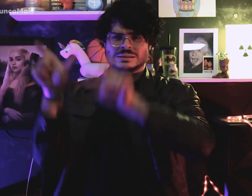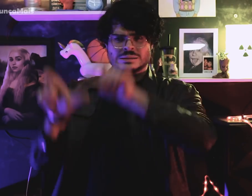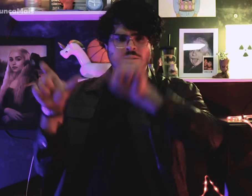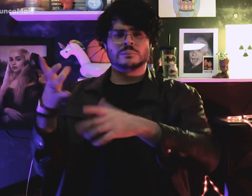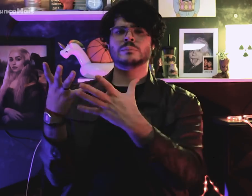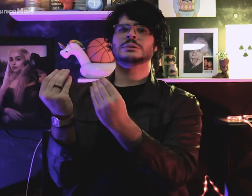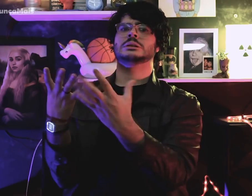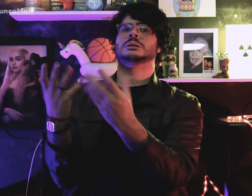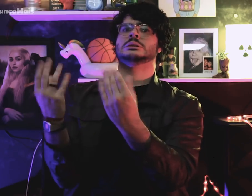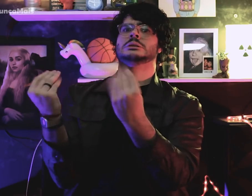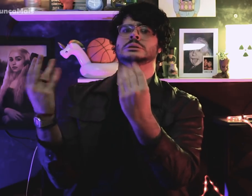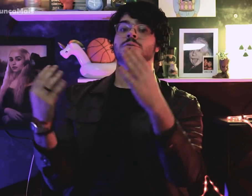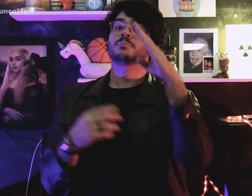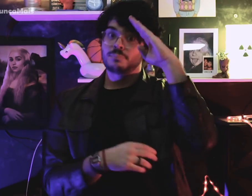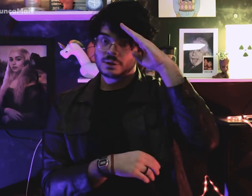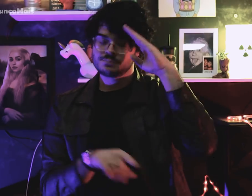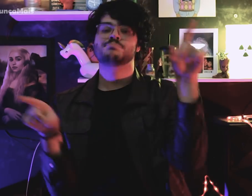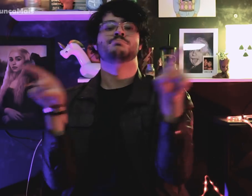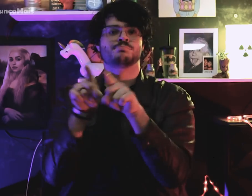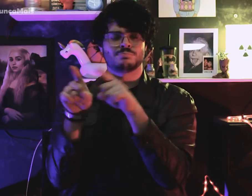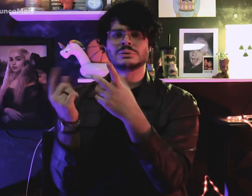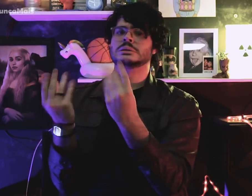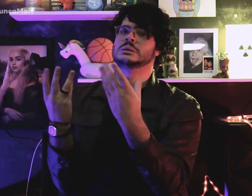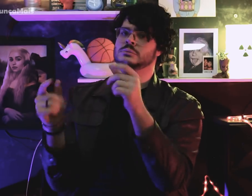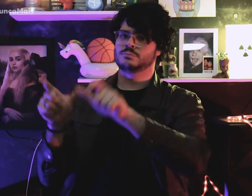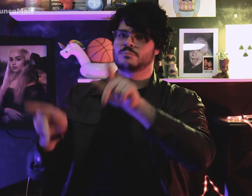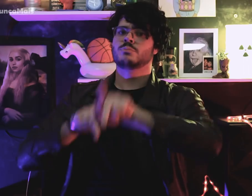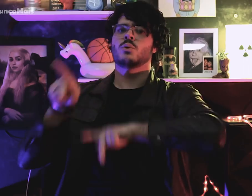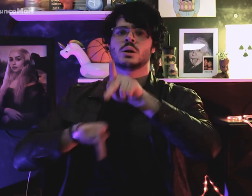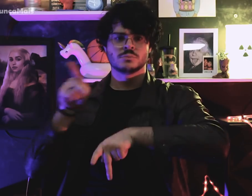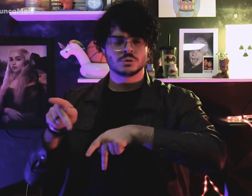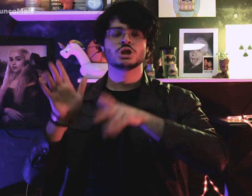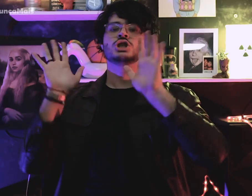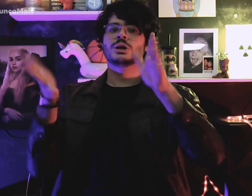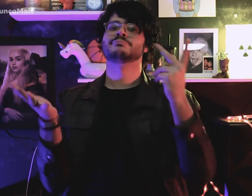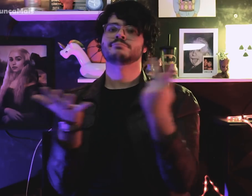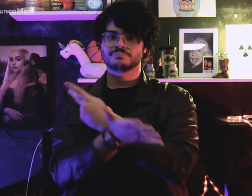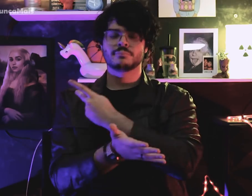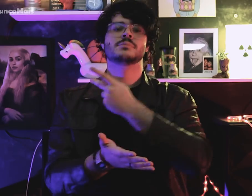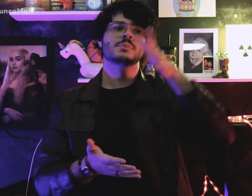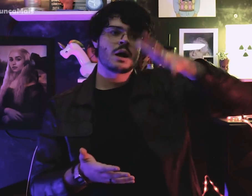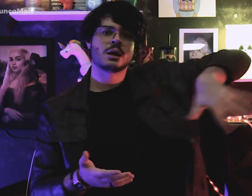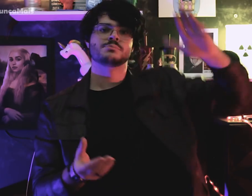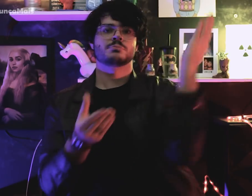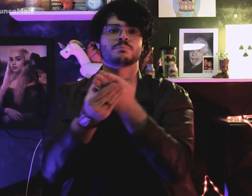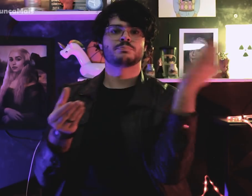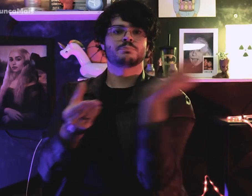Milhares de militares e de civis foram acusados de